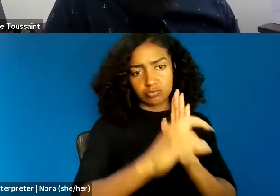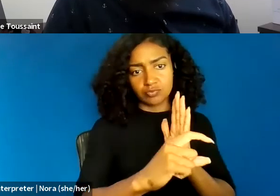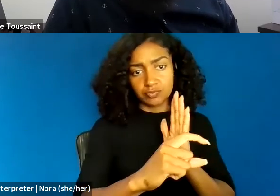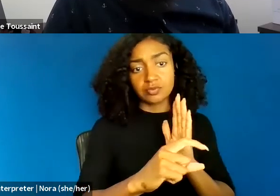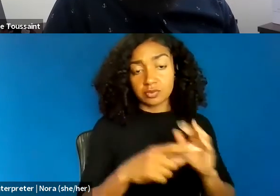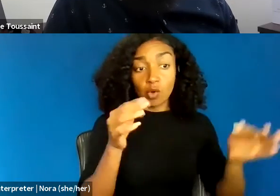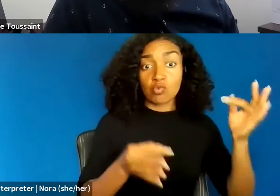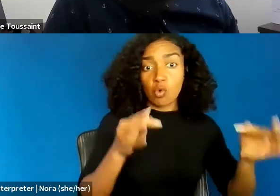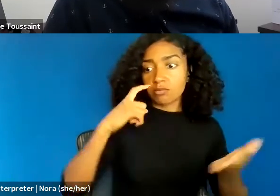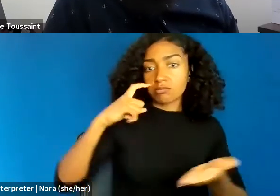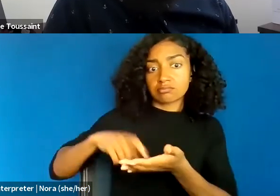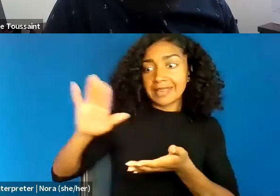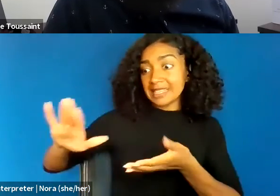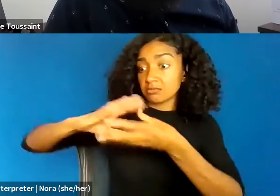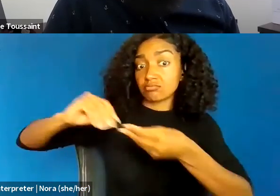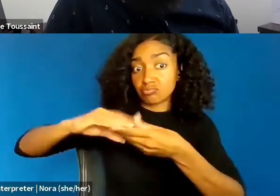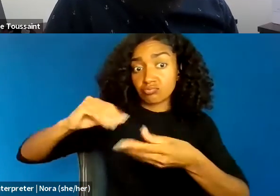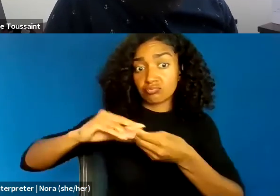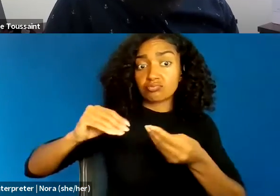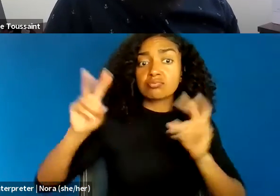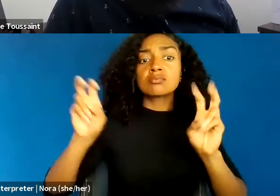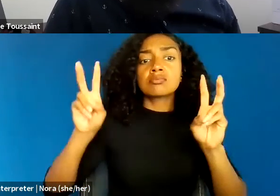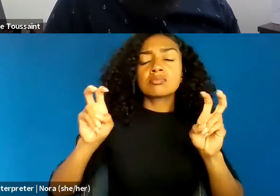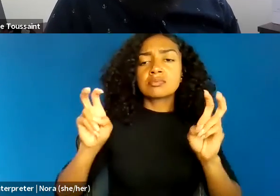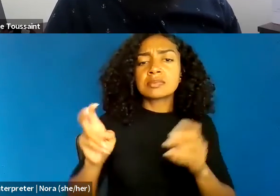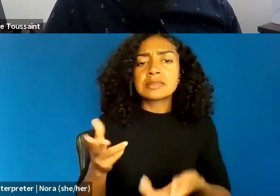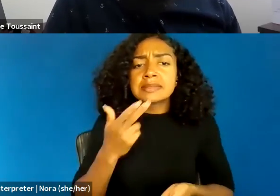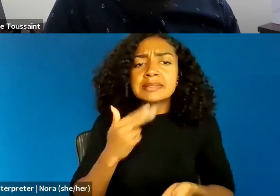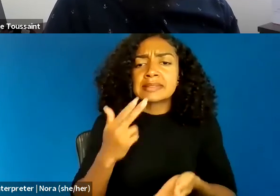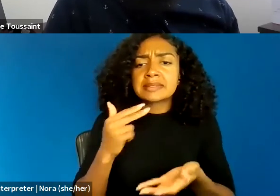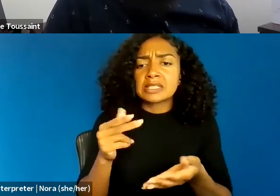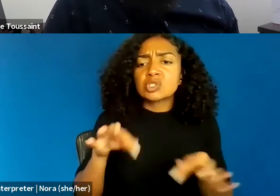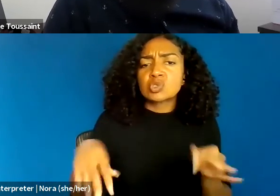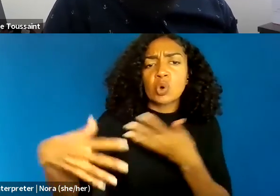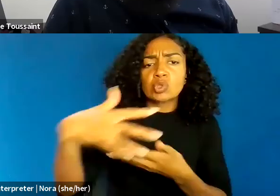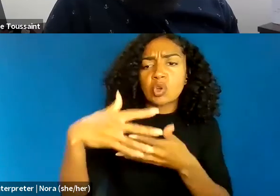"Of such slight social value "that any benefit that may be derived from them